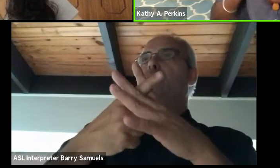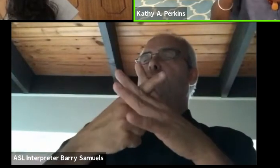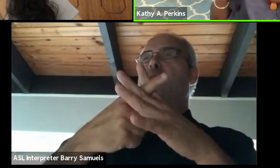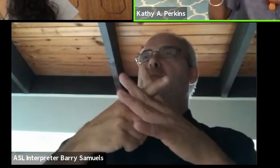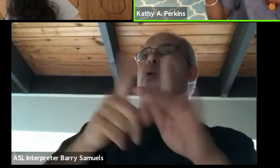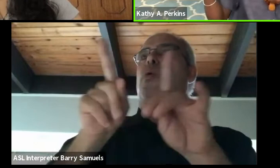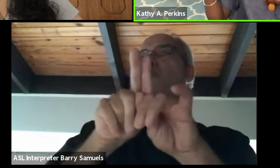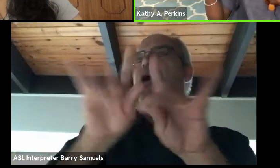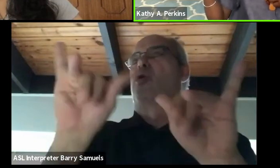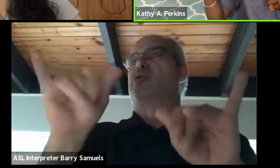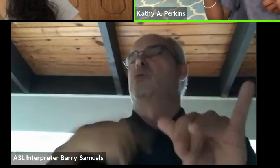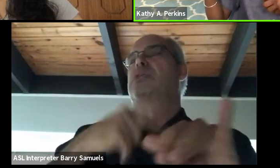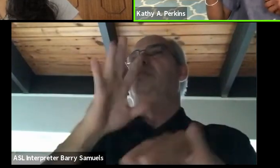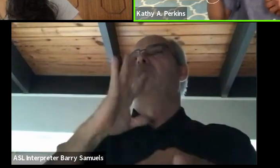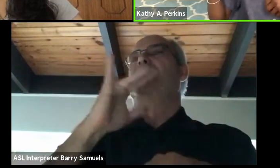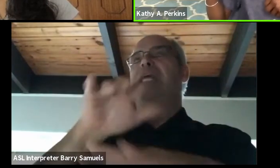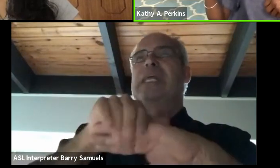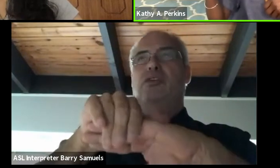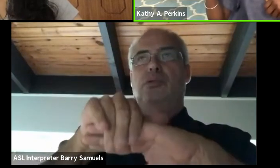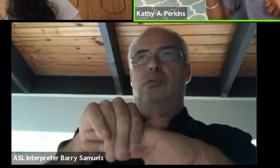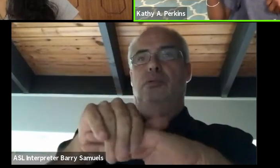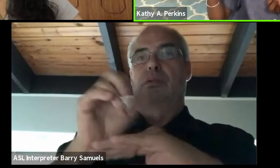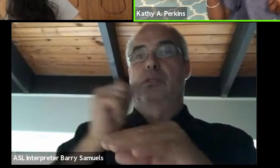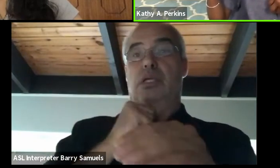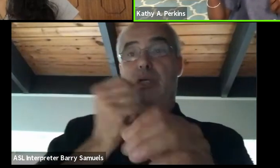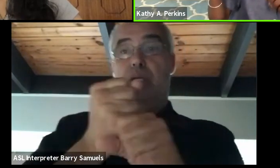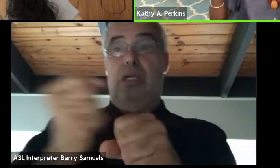So, I went back the next year. I was invited to come back